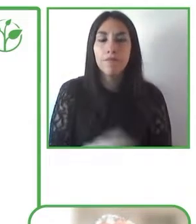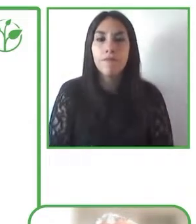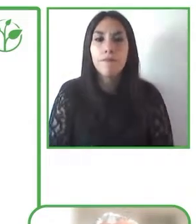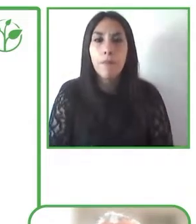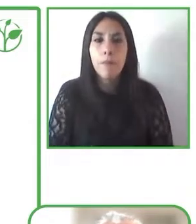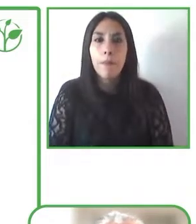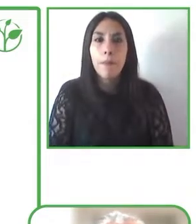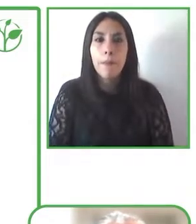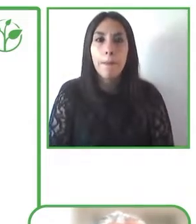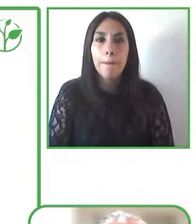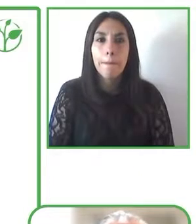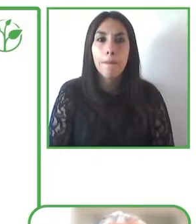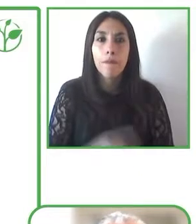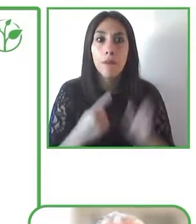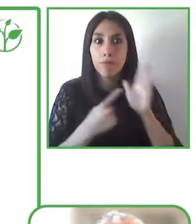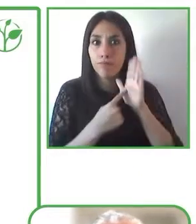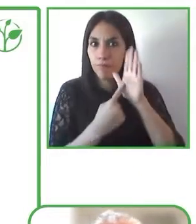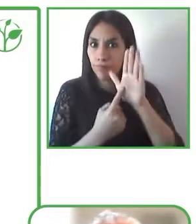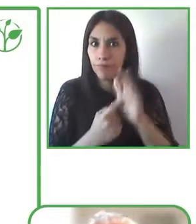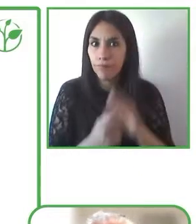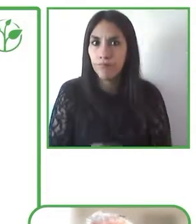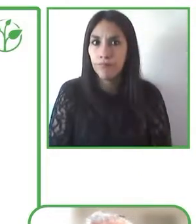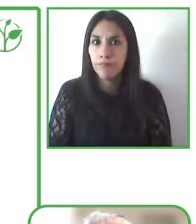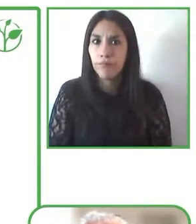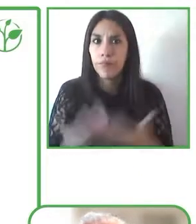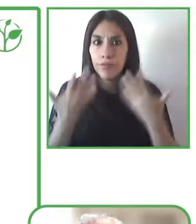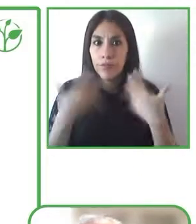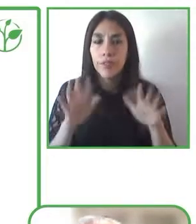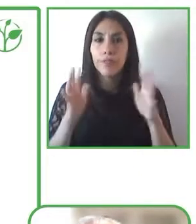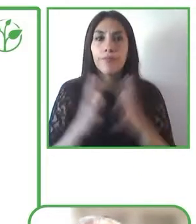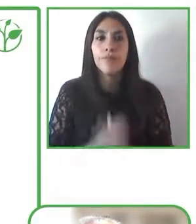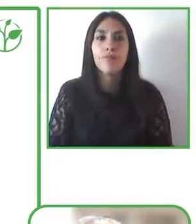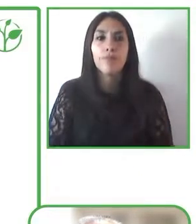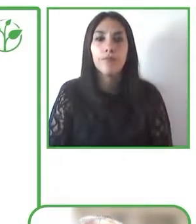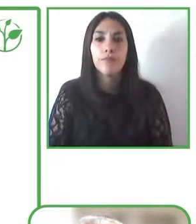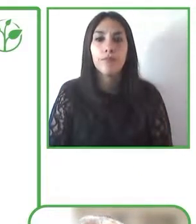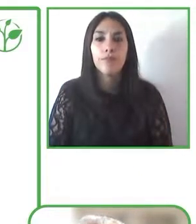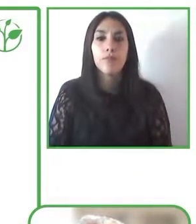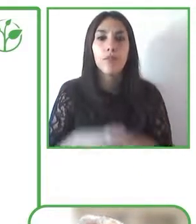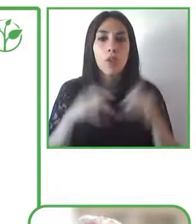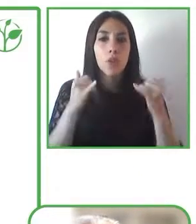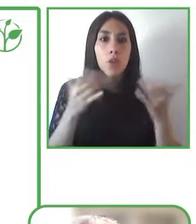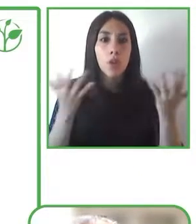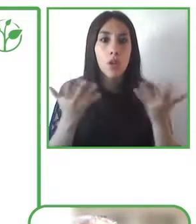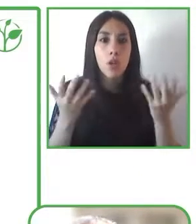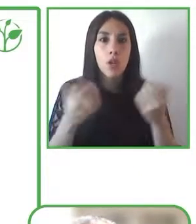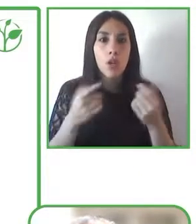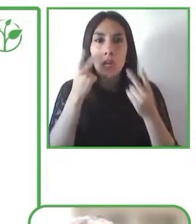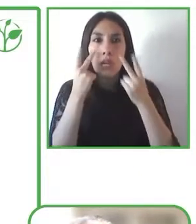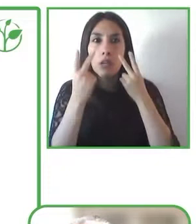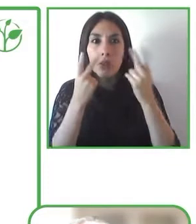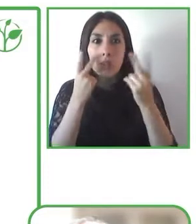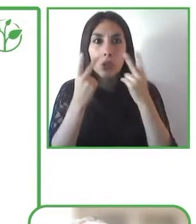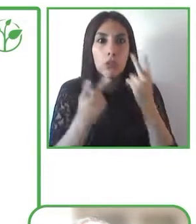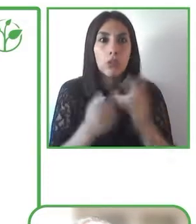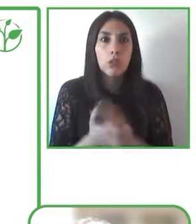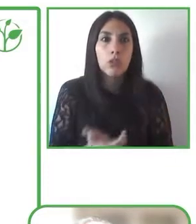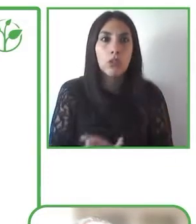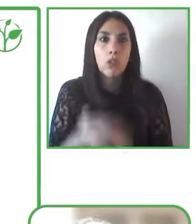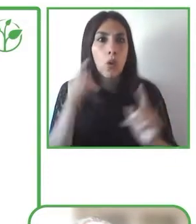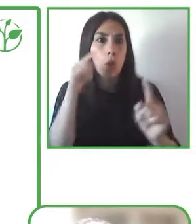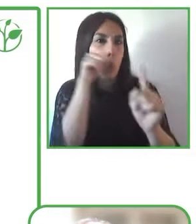is my presentation. I encourage you to continue to follow Planeta Fácil in internet we have them